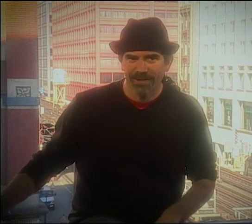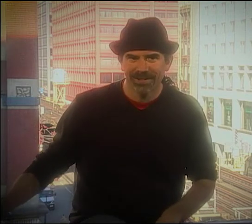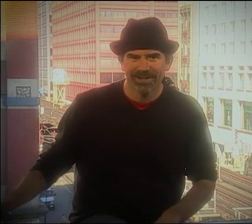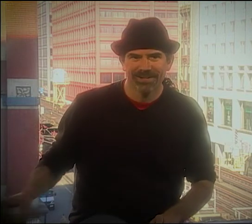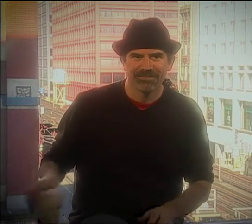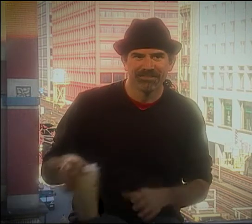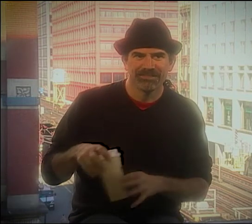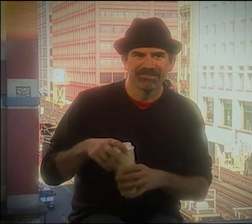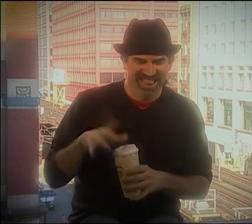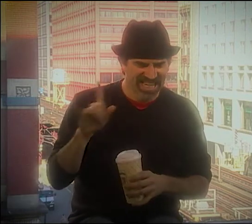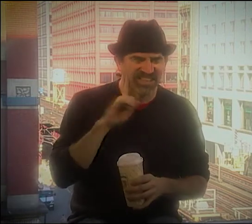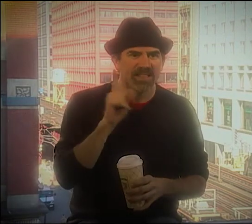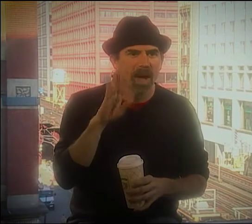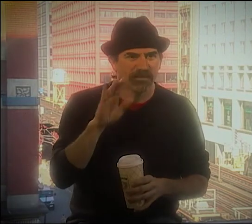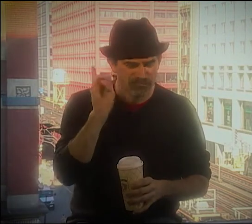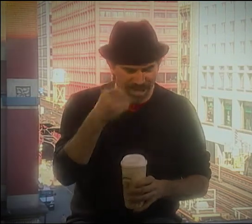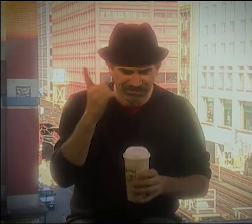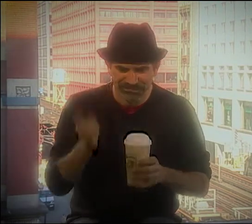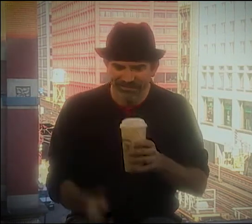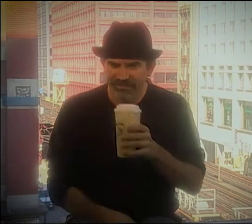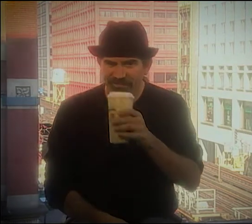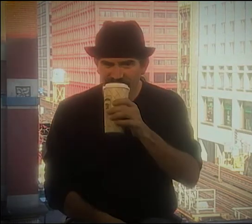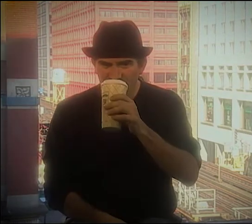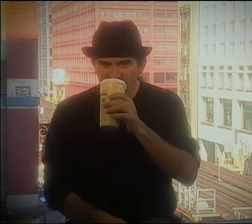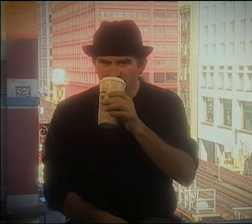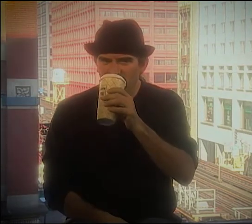IT WAS DEAD. I MEAN, SCREW THEM. HA HA!